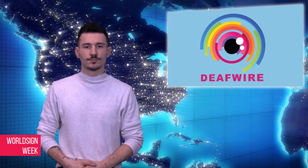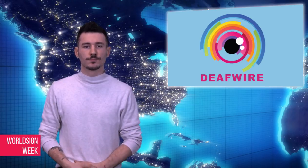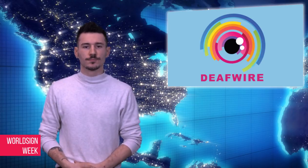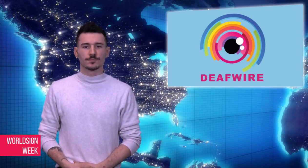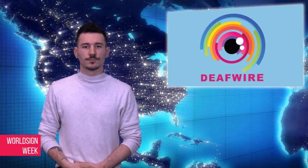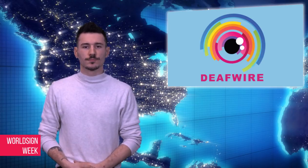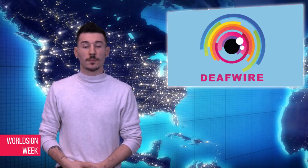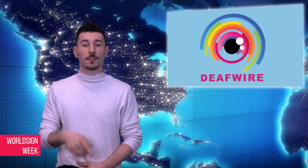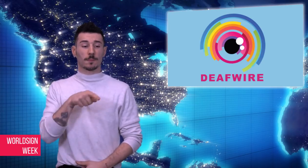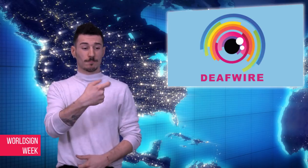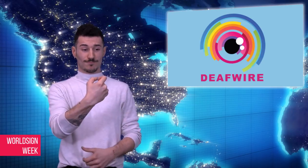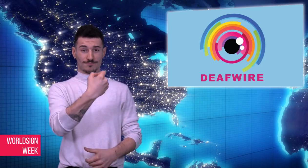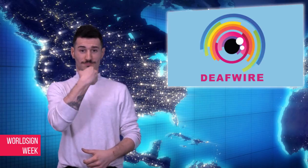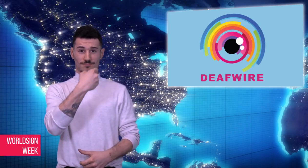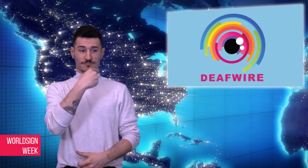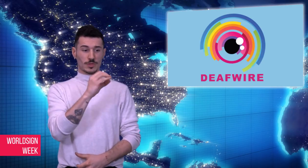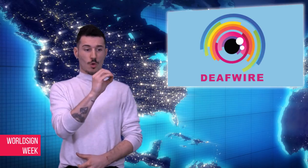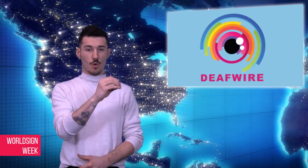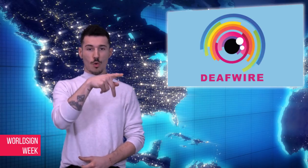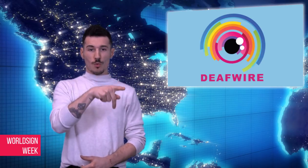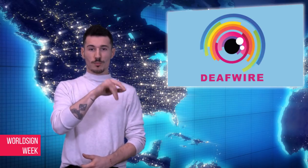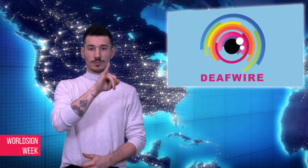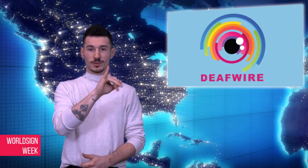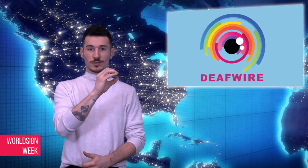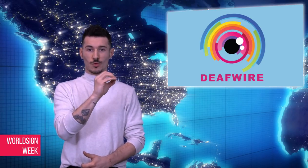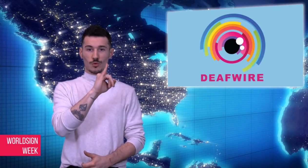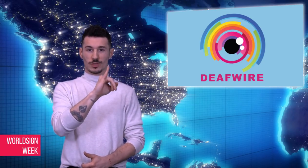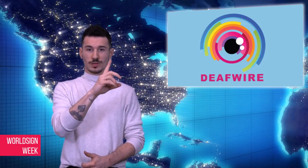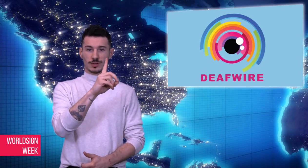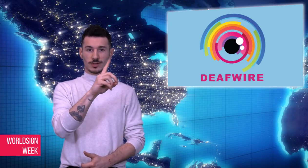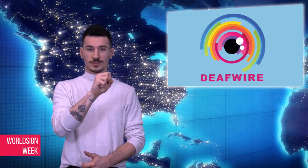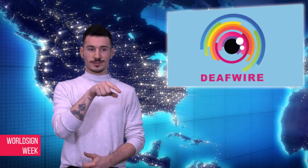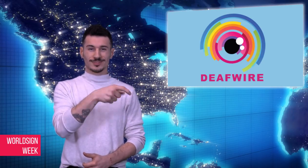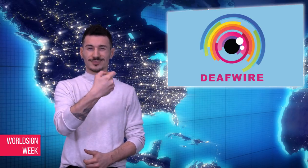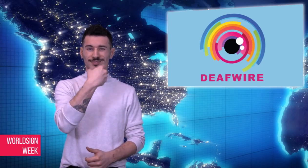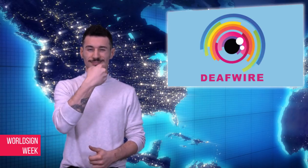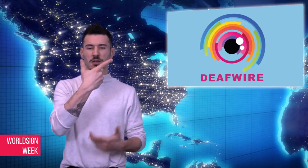Abuse of opioids could lead to gradual or